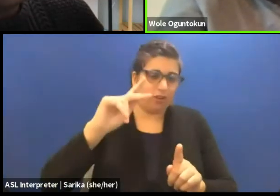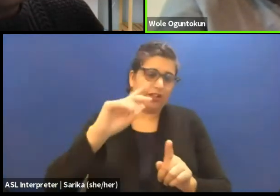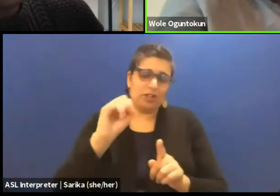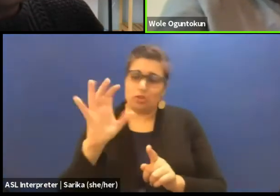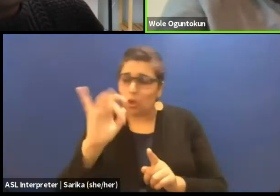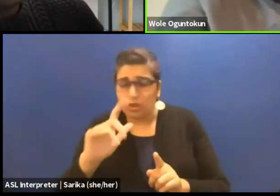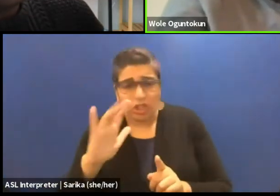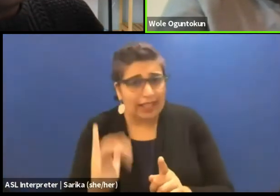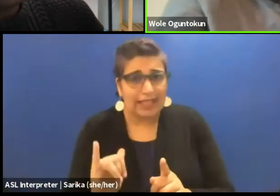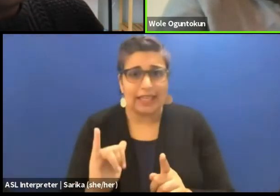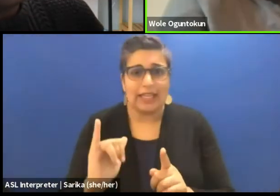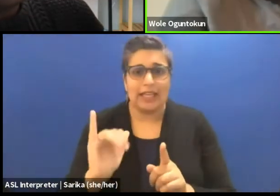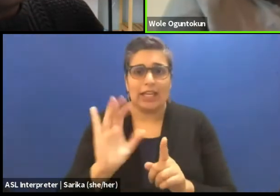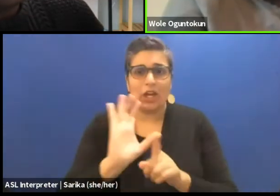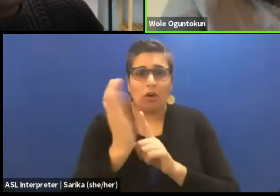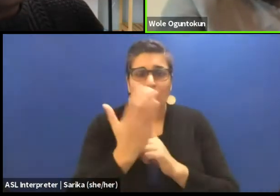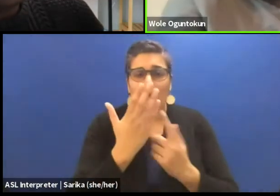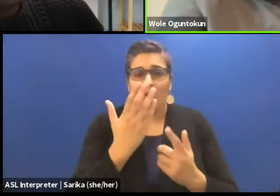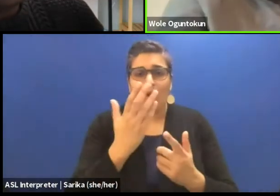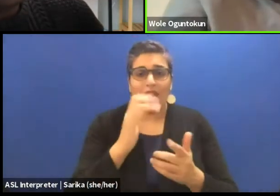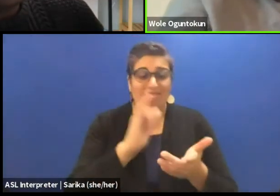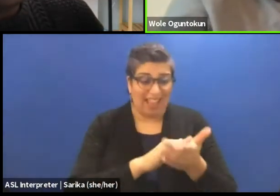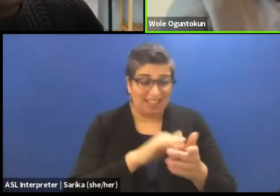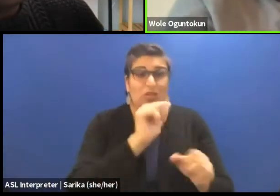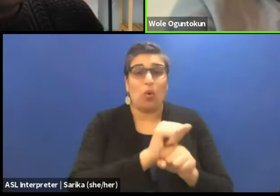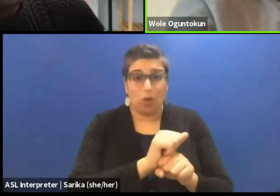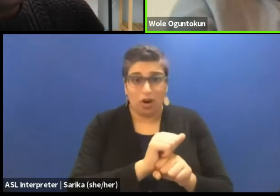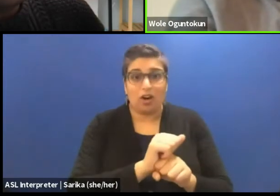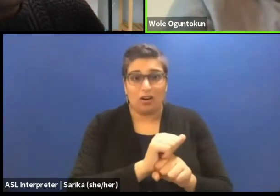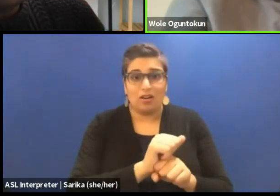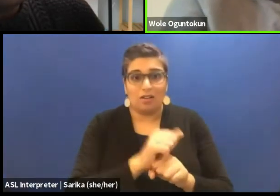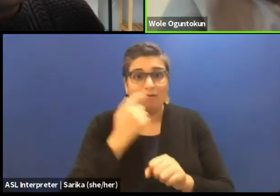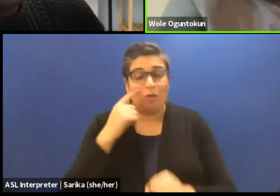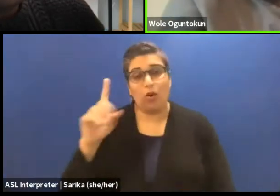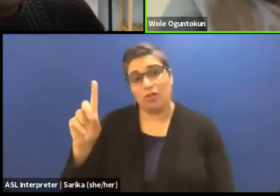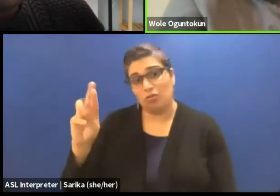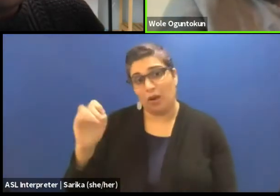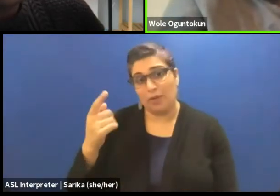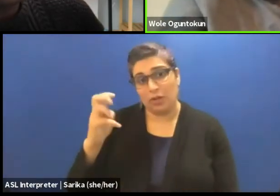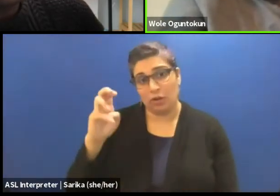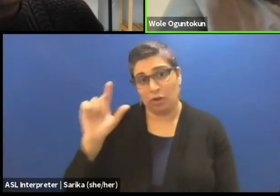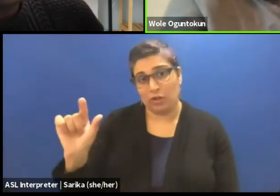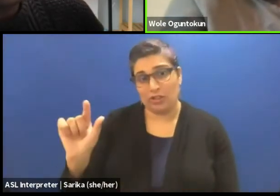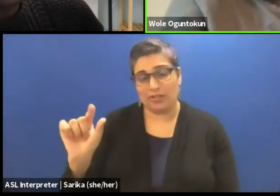that would be the work of the dramaturge. If we use the textbook definition,